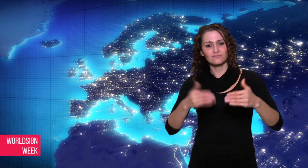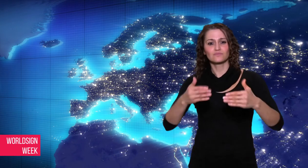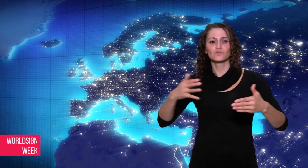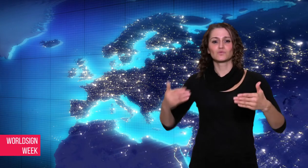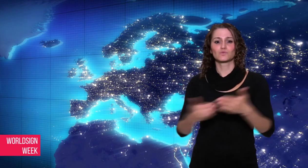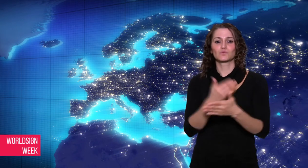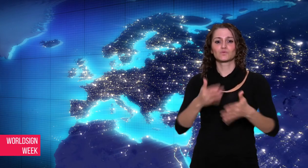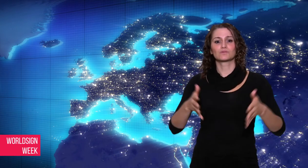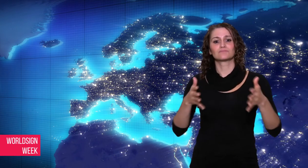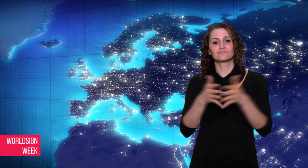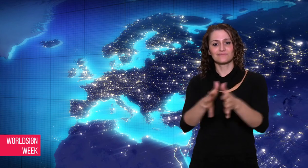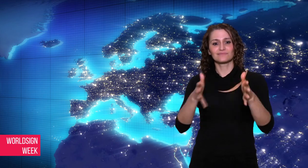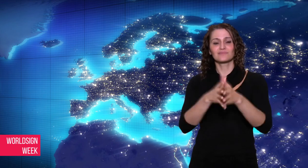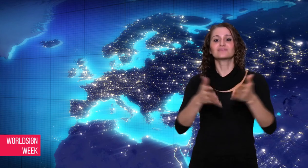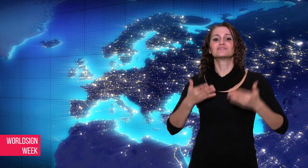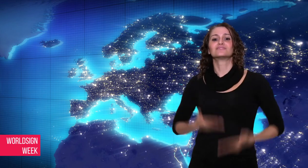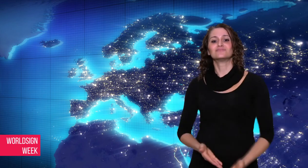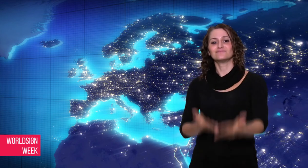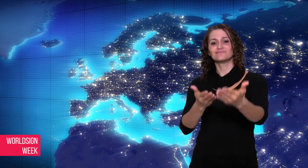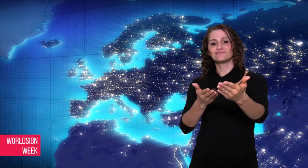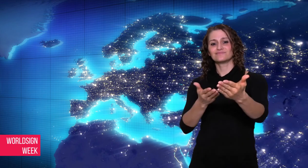Now, let’s go to next story.